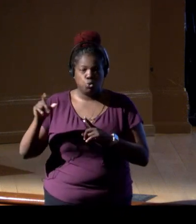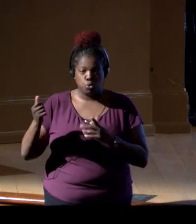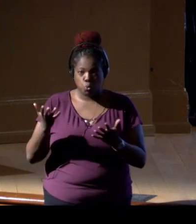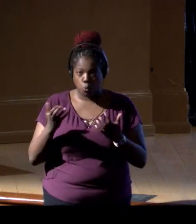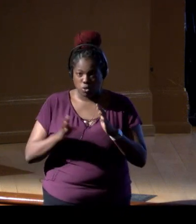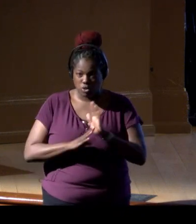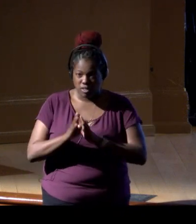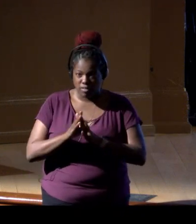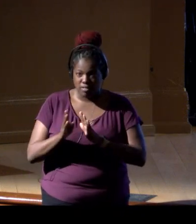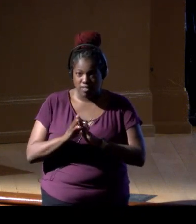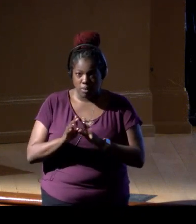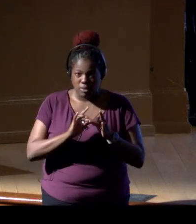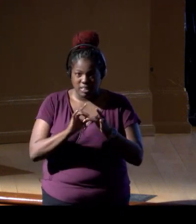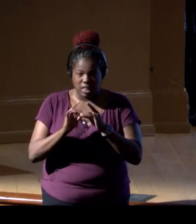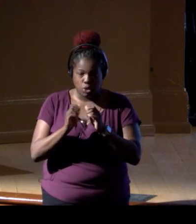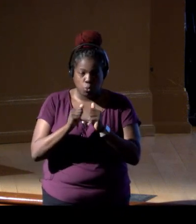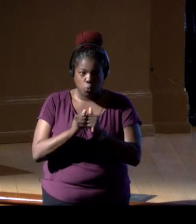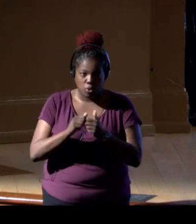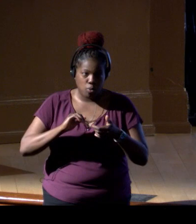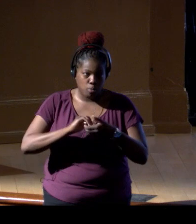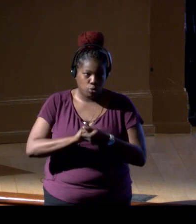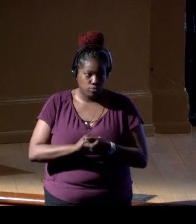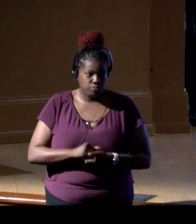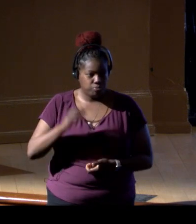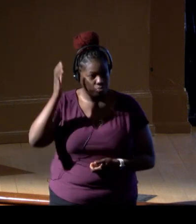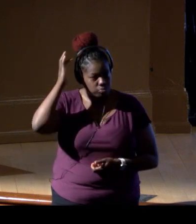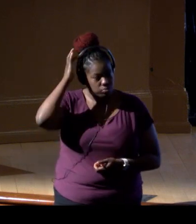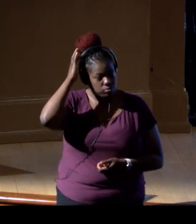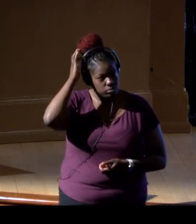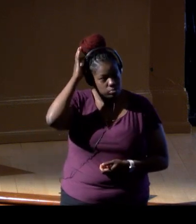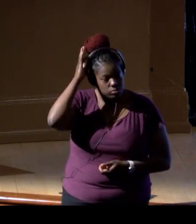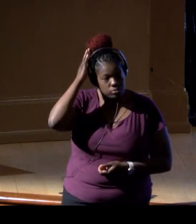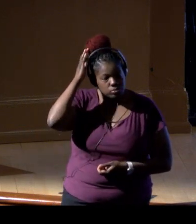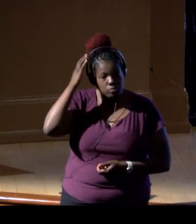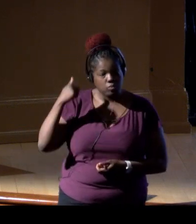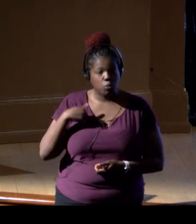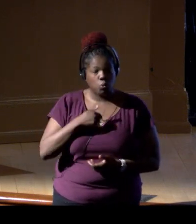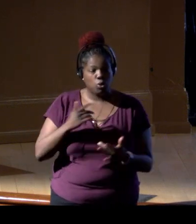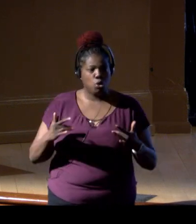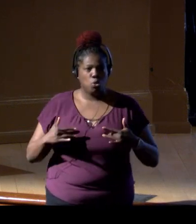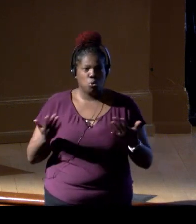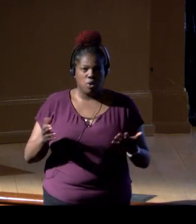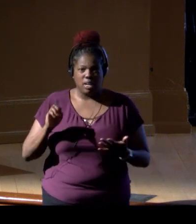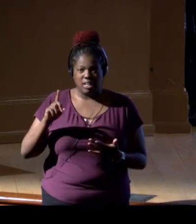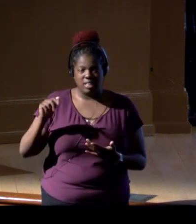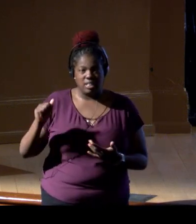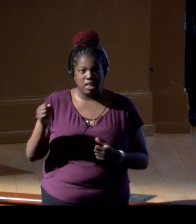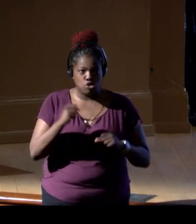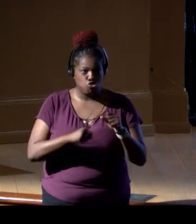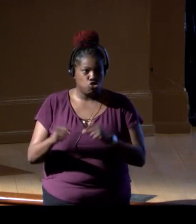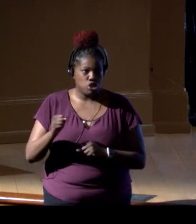in concert with our partners. We're really glad that the eDNA Strategic Plan signals